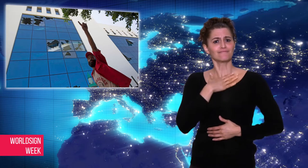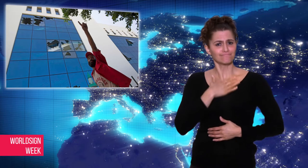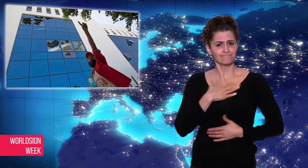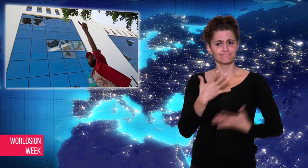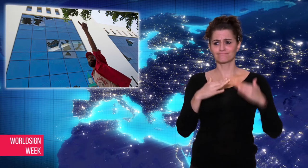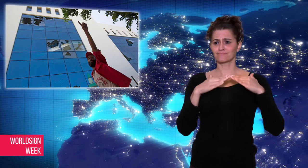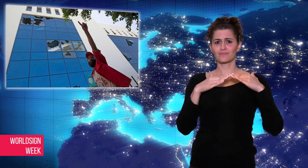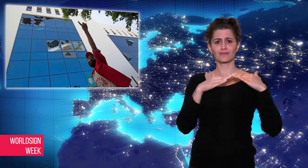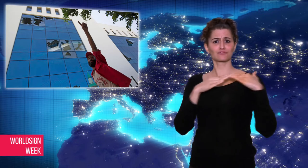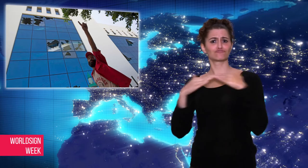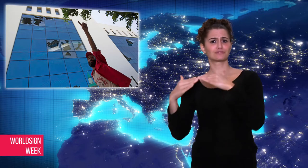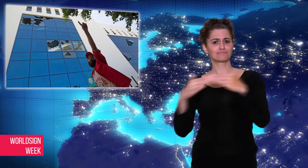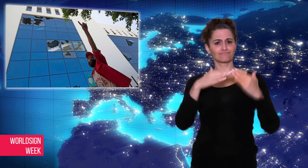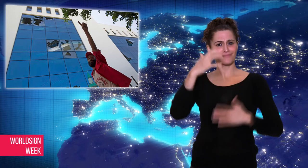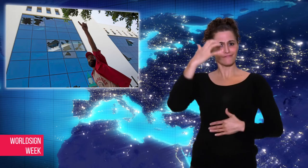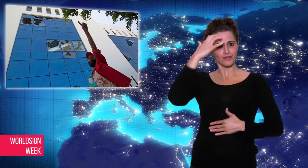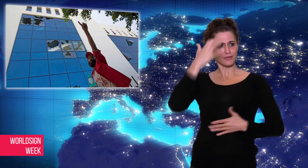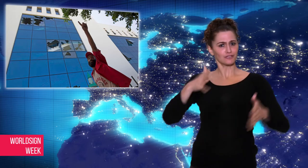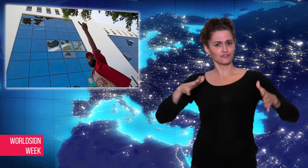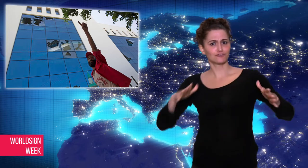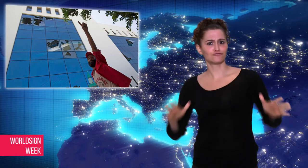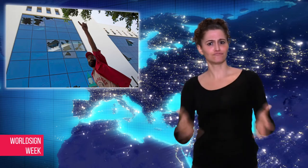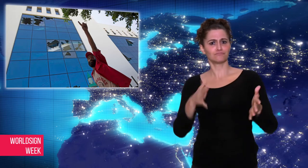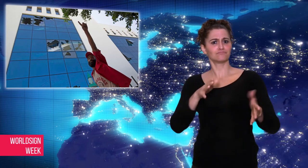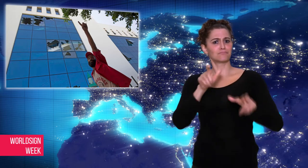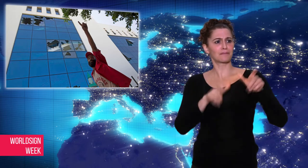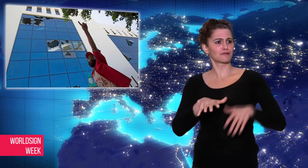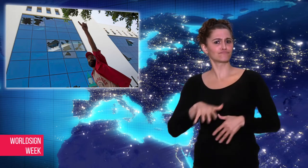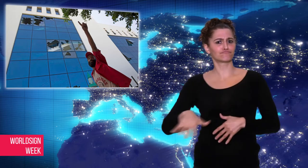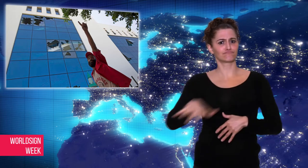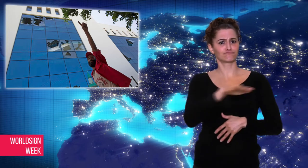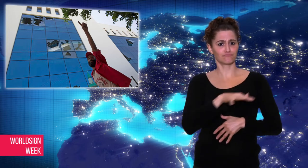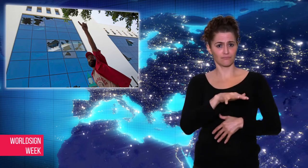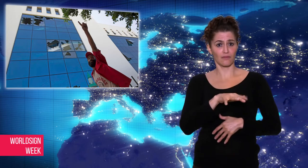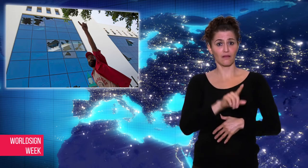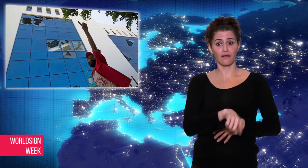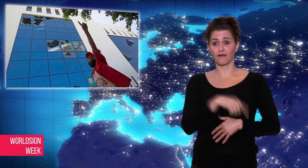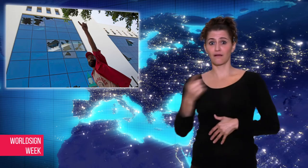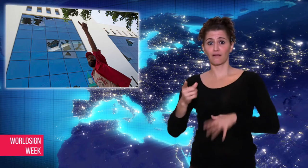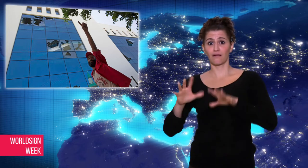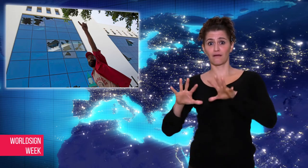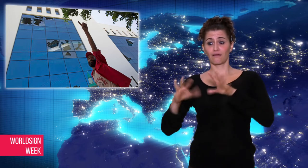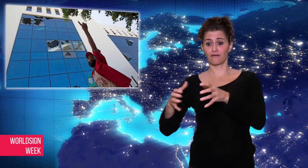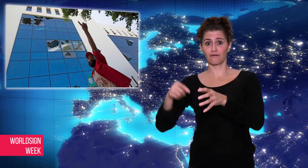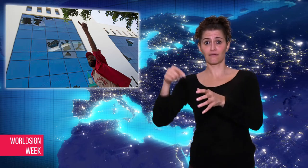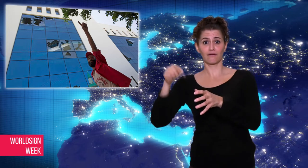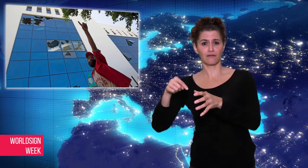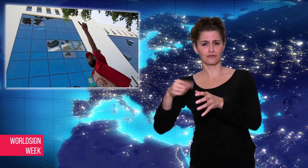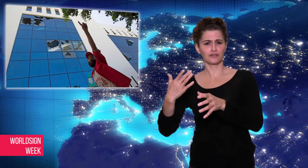administration in eastern Libya